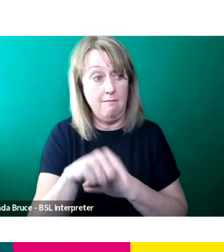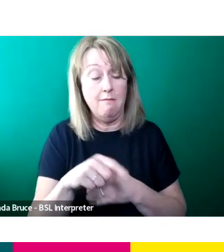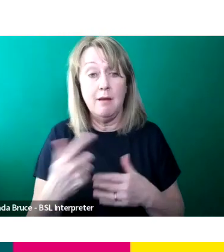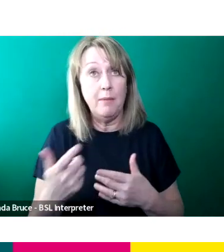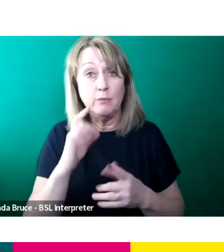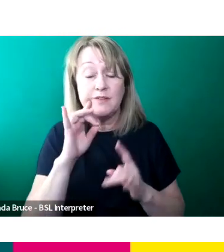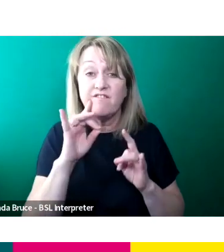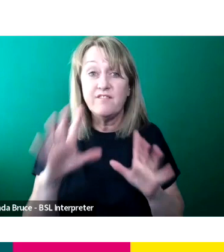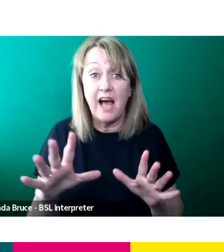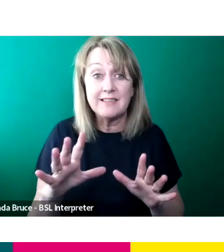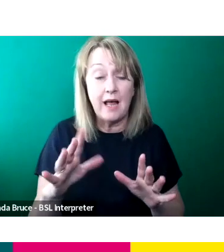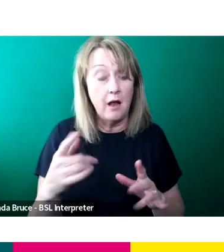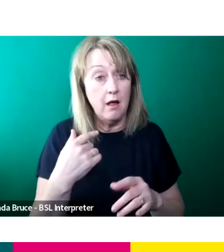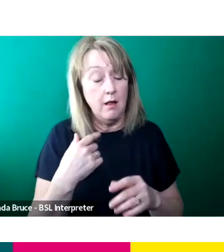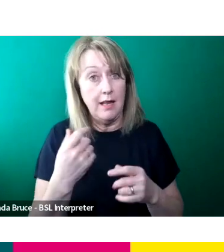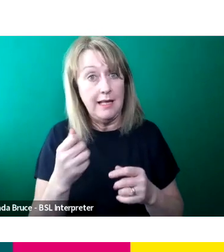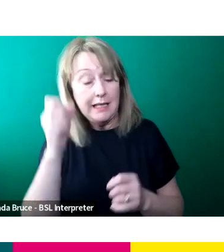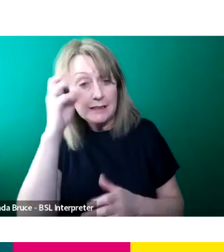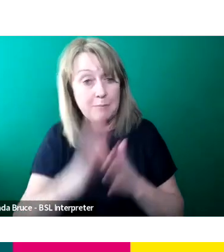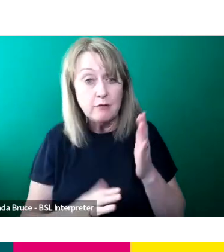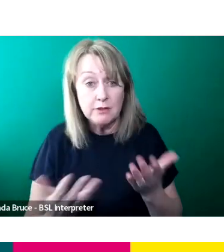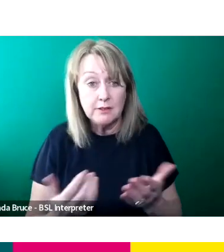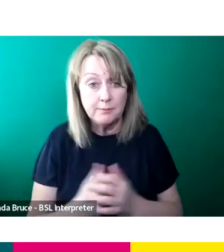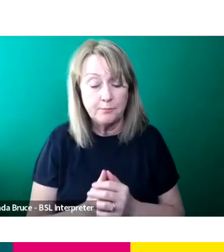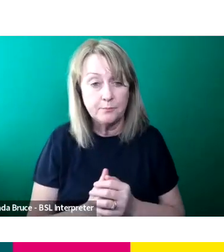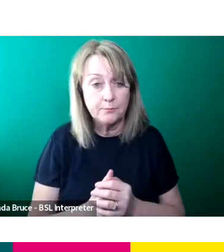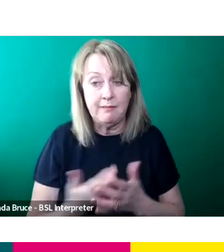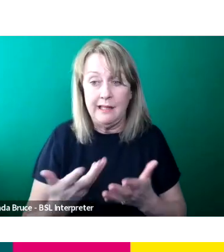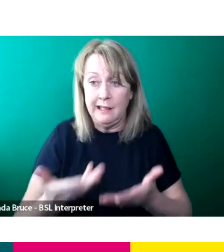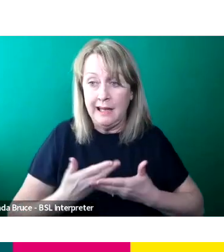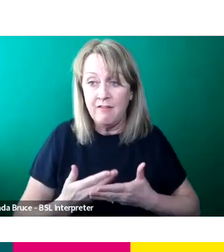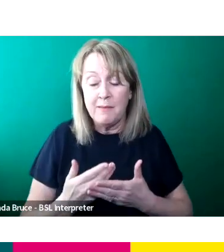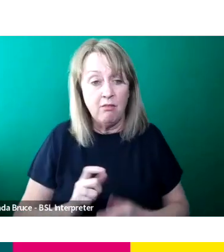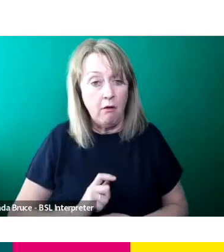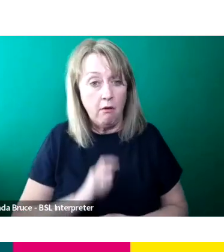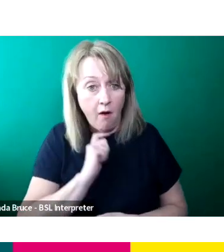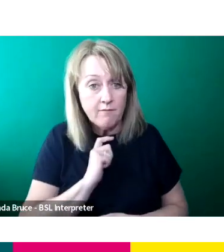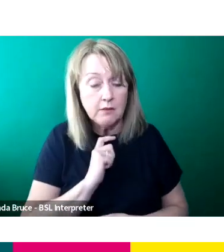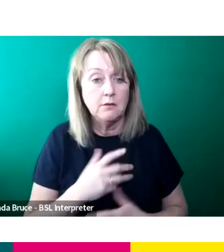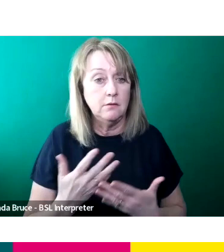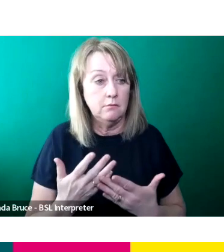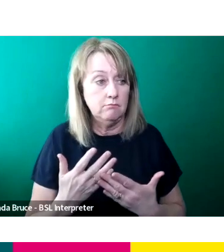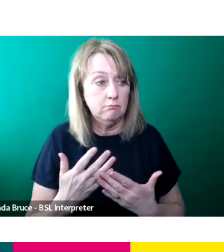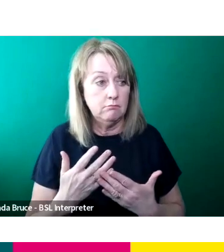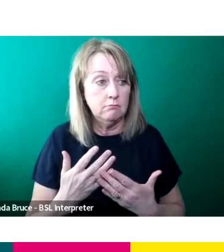I think Step Up 60 has given me the confidence to know that I am supposed to be in those